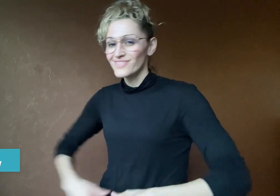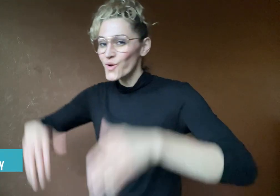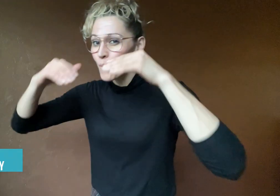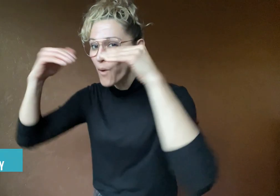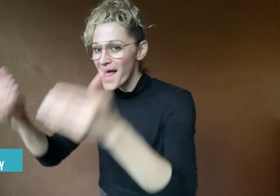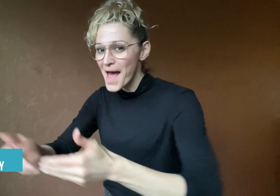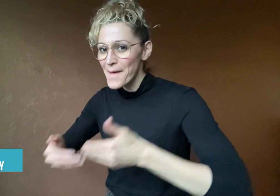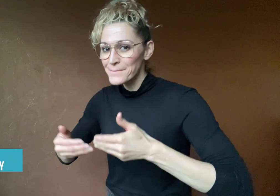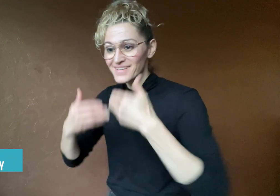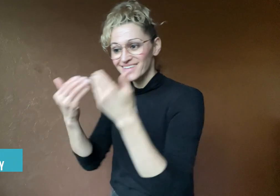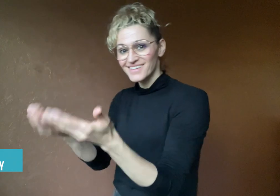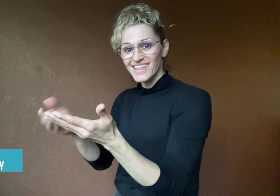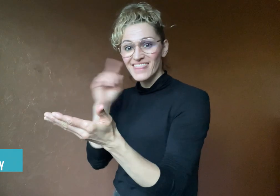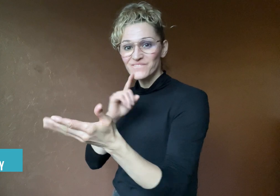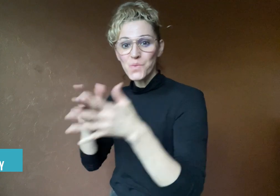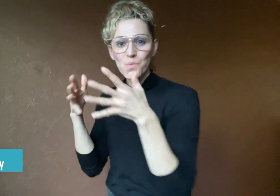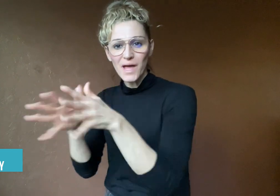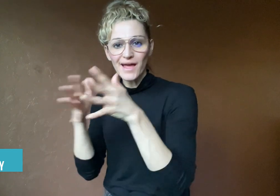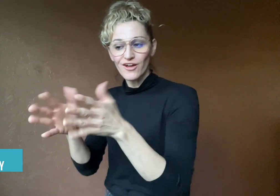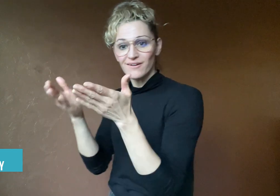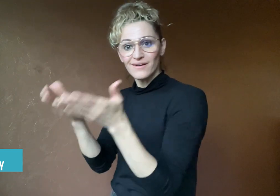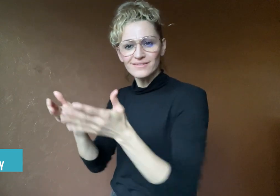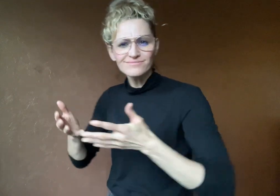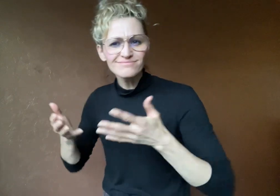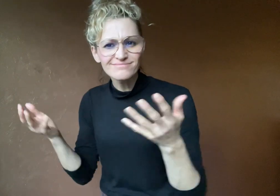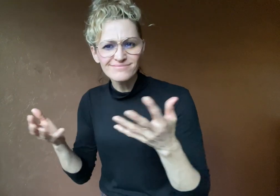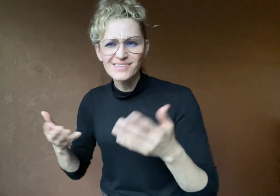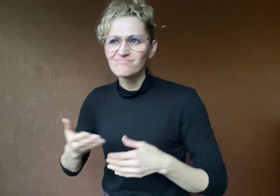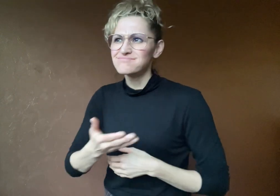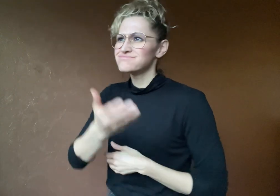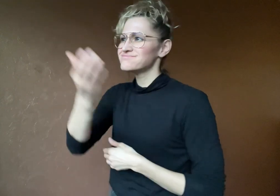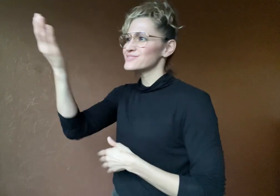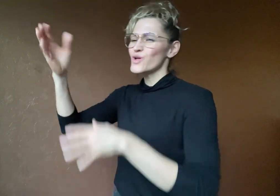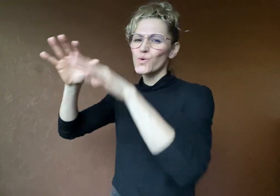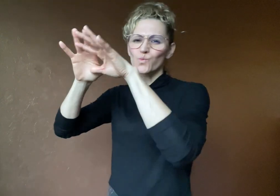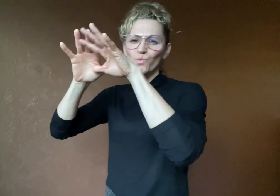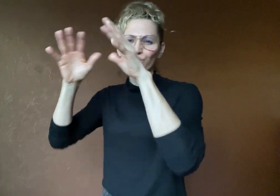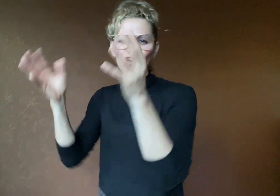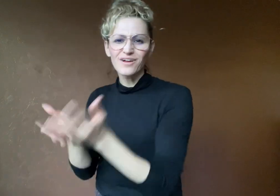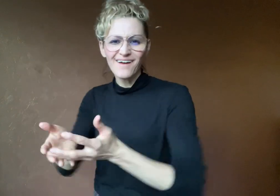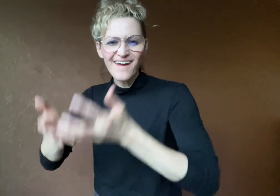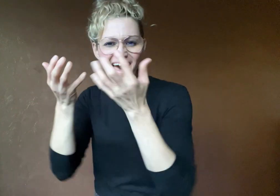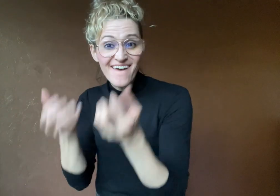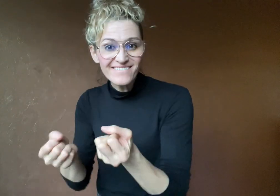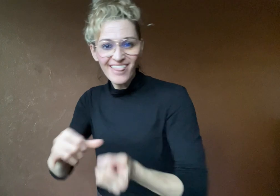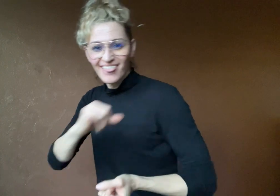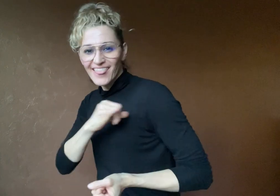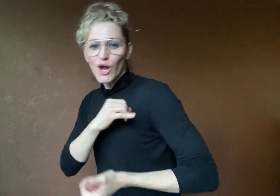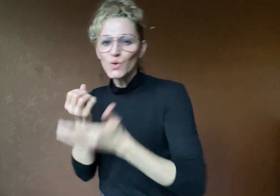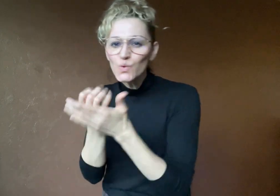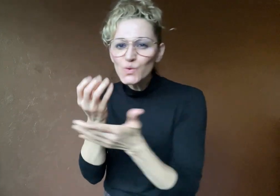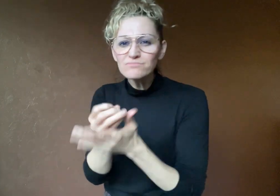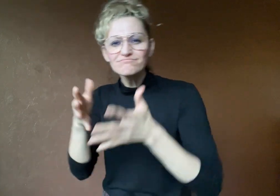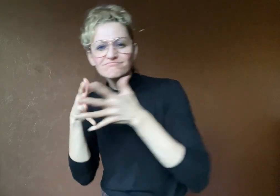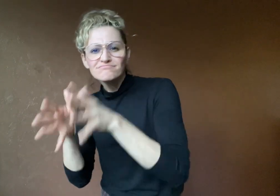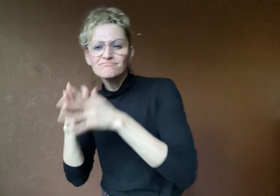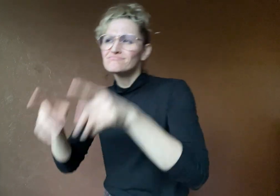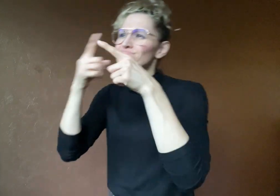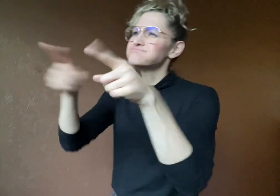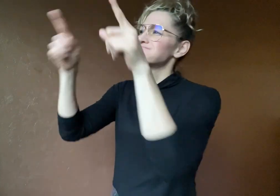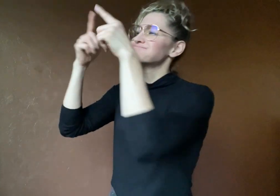Welcome to DeafWire where we share interesting news stories